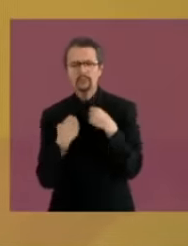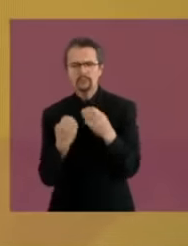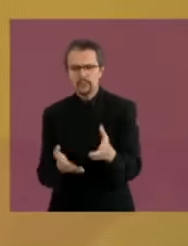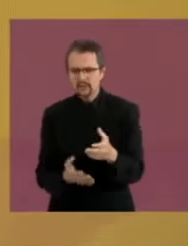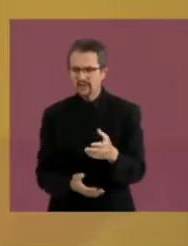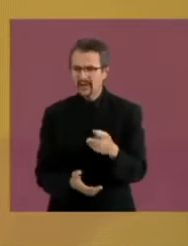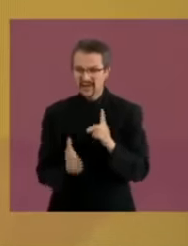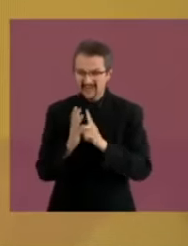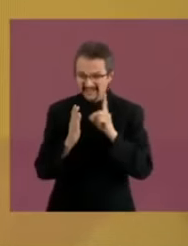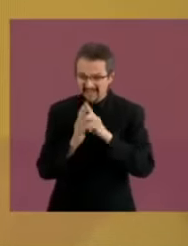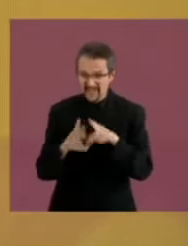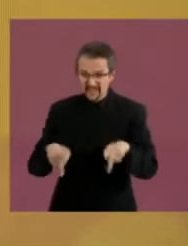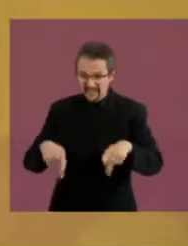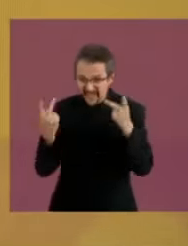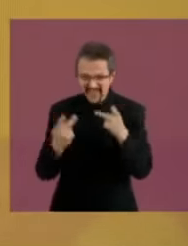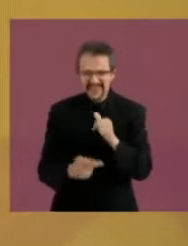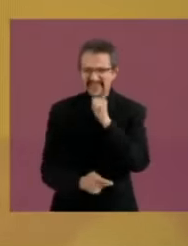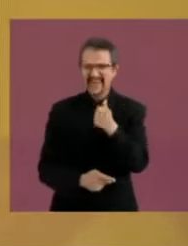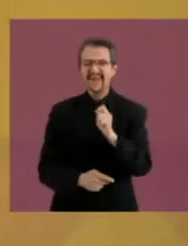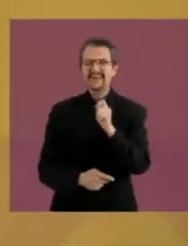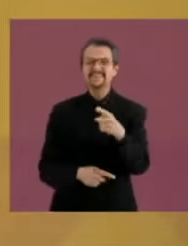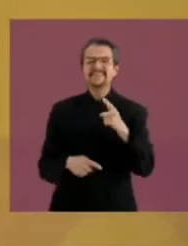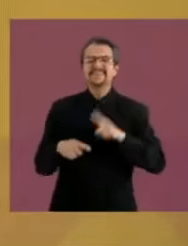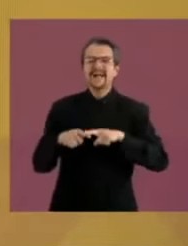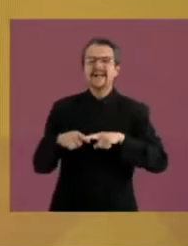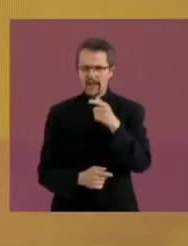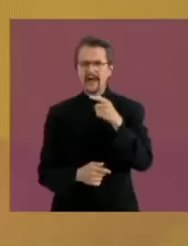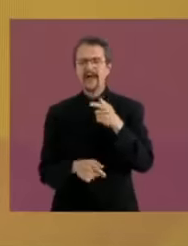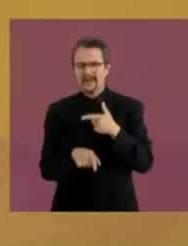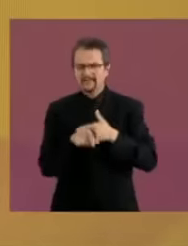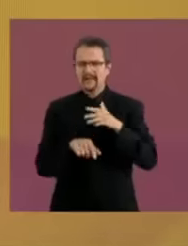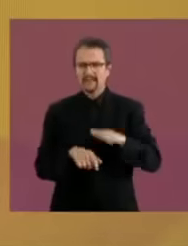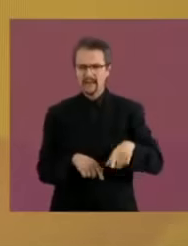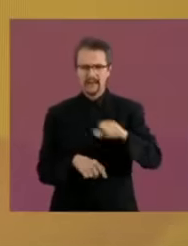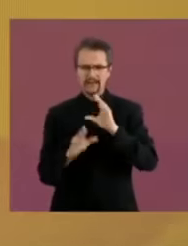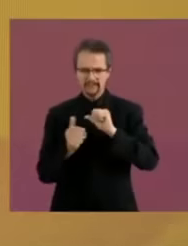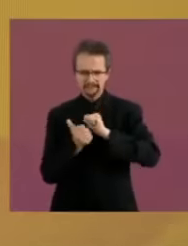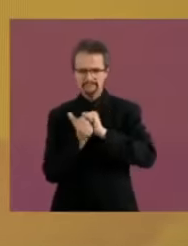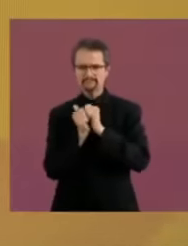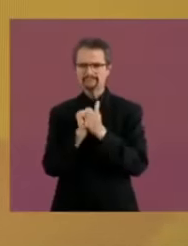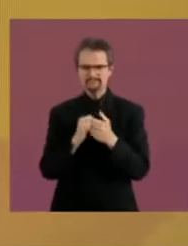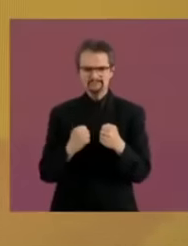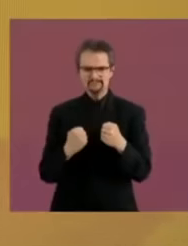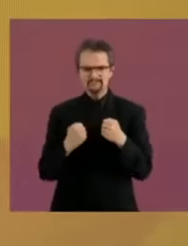Felipe Calderón's niece for millions of pesos. A better reference and counter-